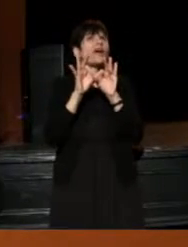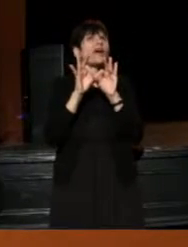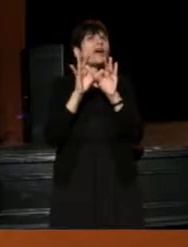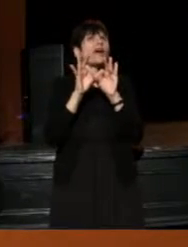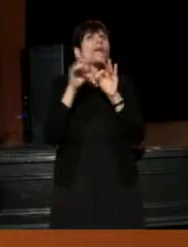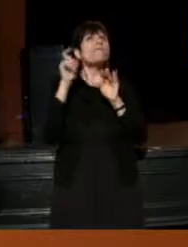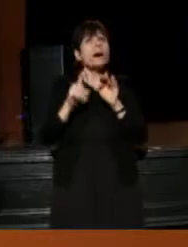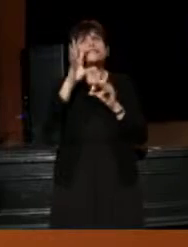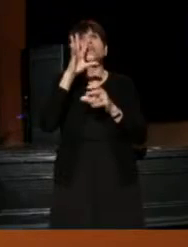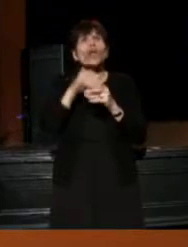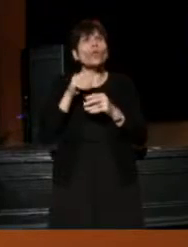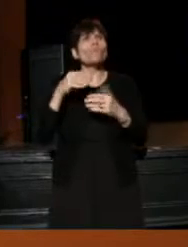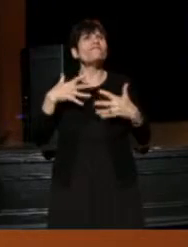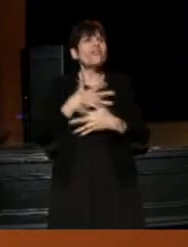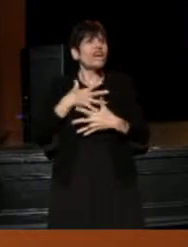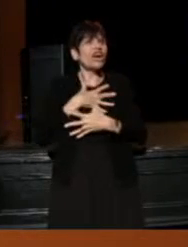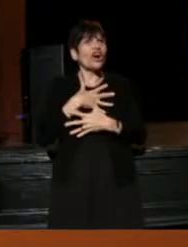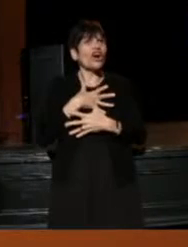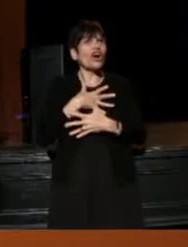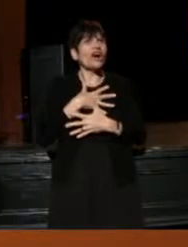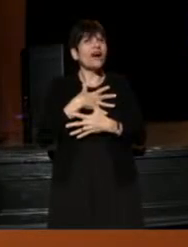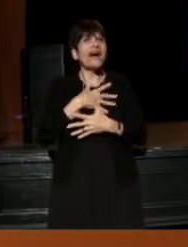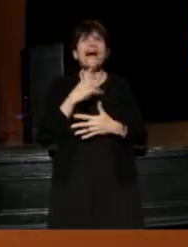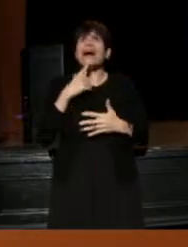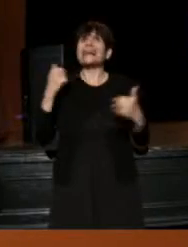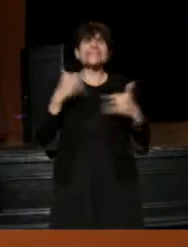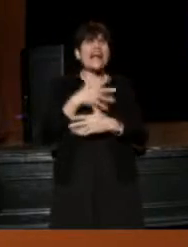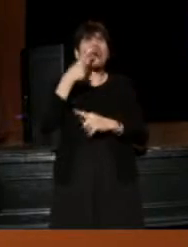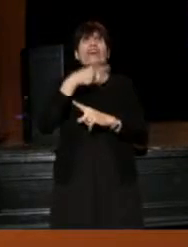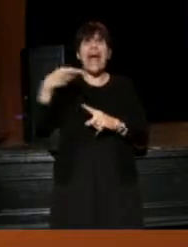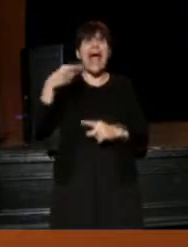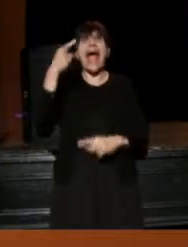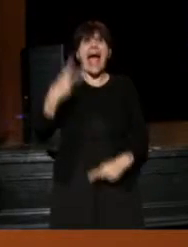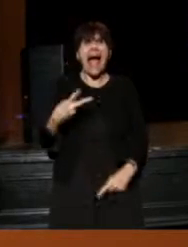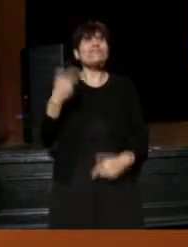so I hope for myself that I'm scared to have to do that all the time.